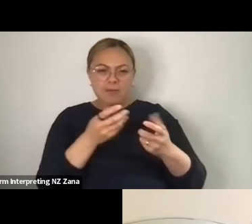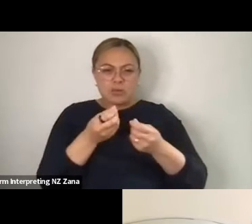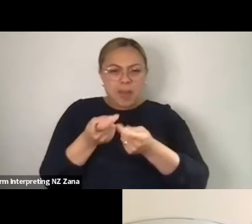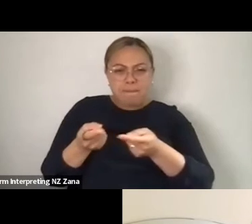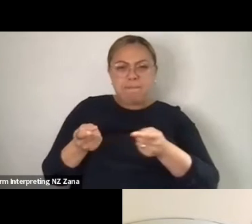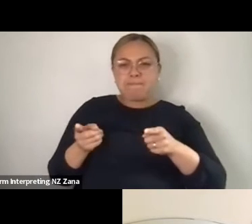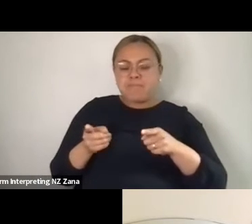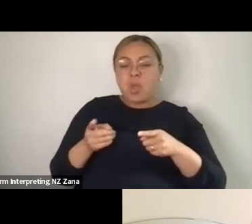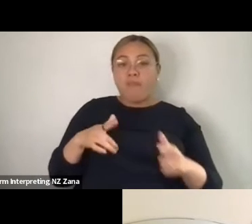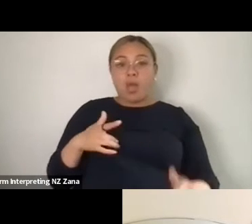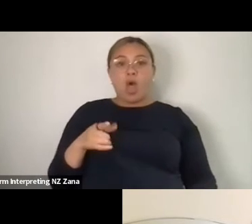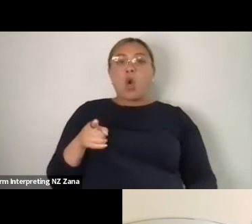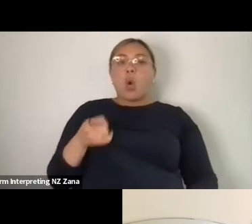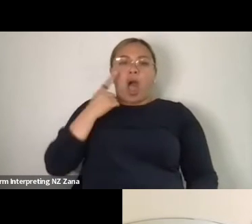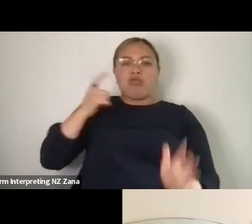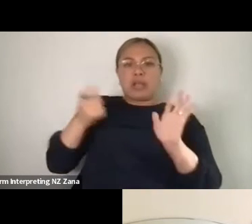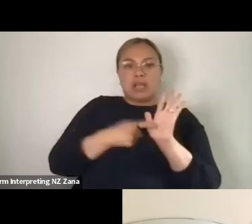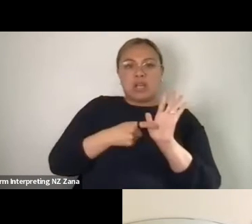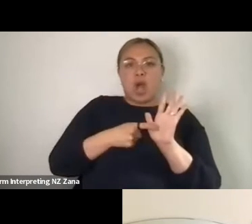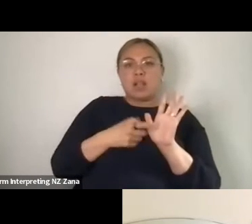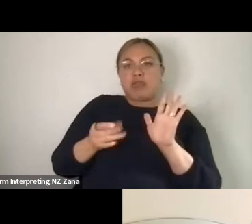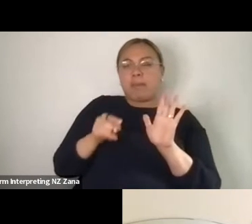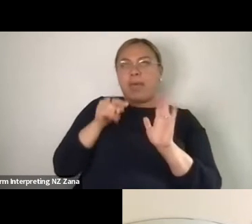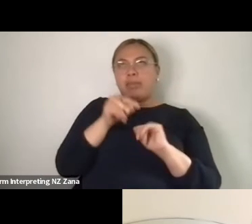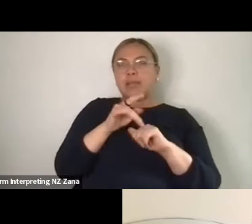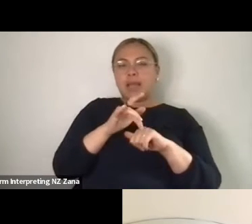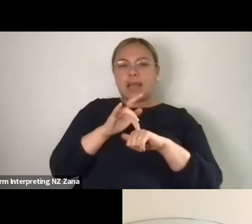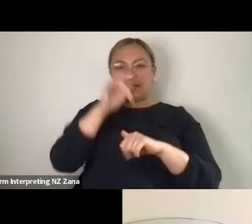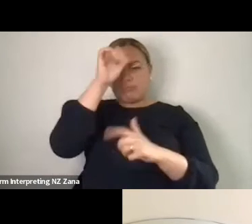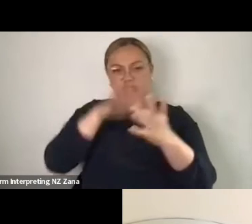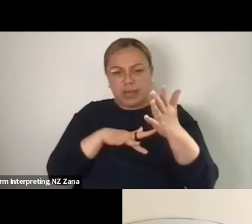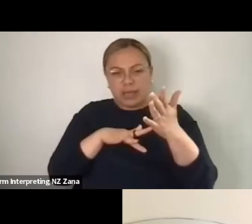think I feel like I recognize from disability experience. It was fun to sort of be able to